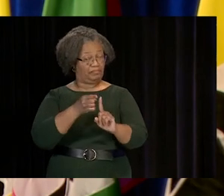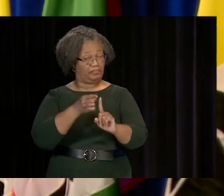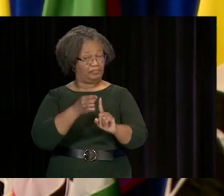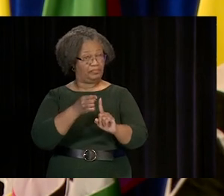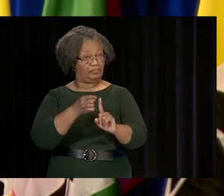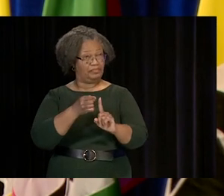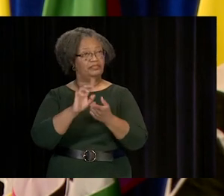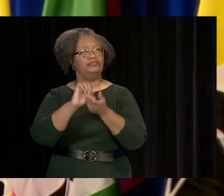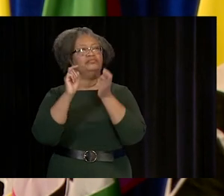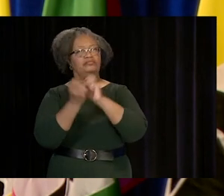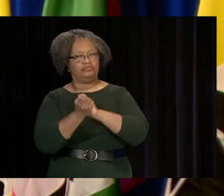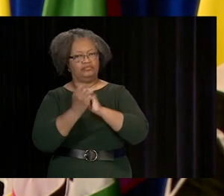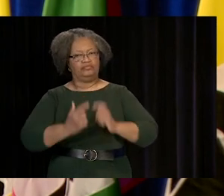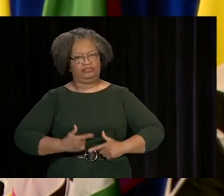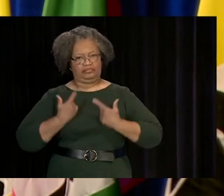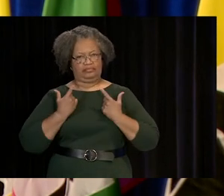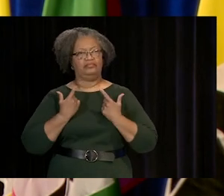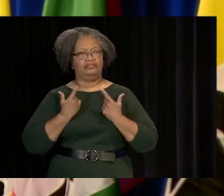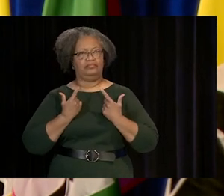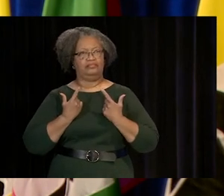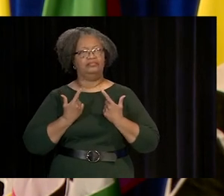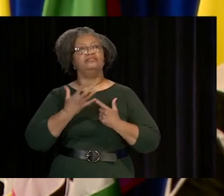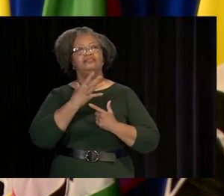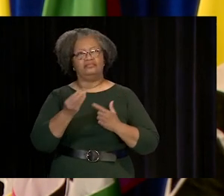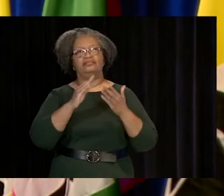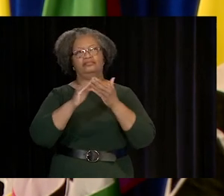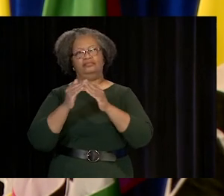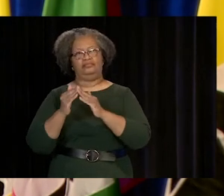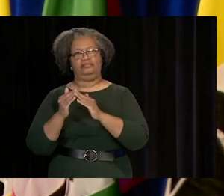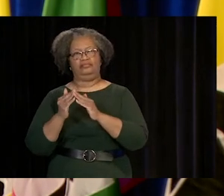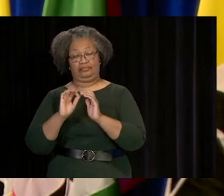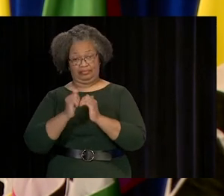THAT HELP YOU BUILD A CAREER, EARN A GOOD LIVING,